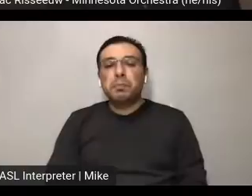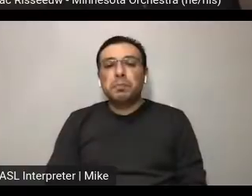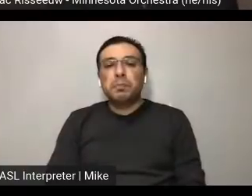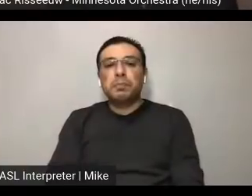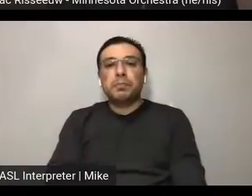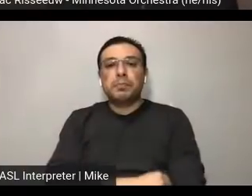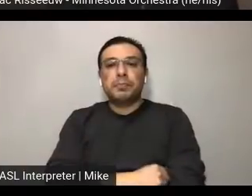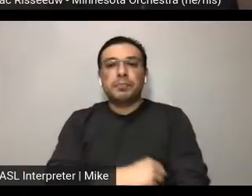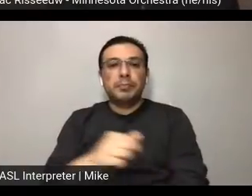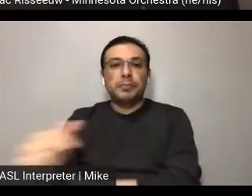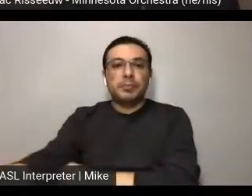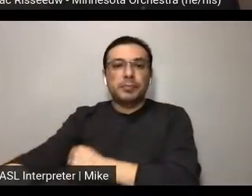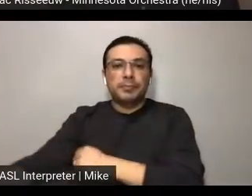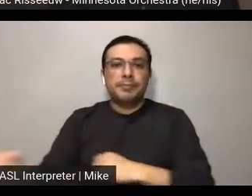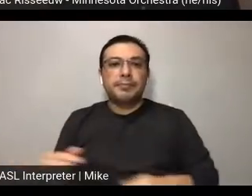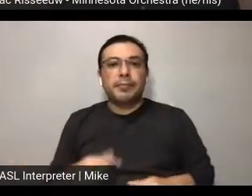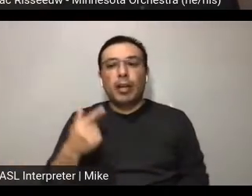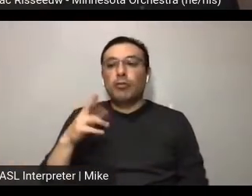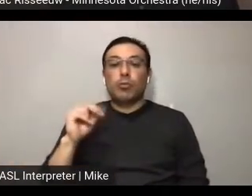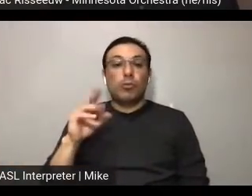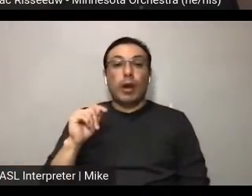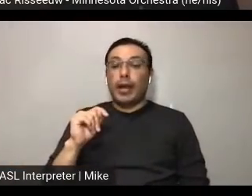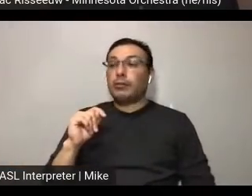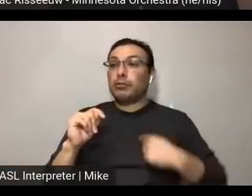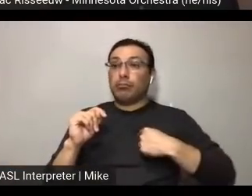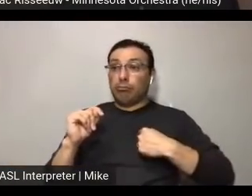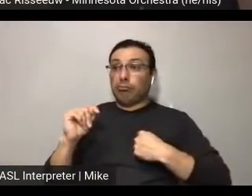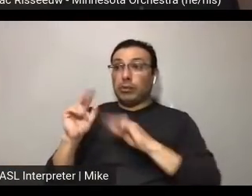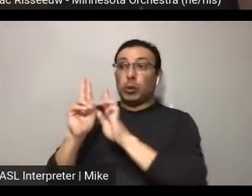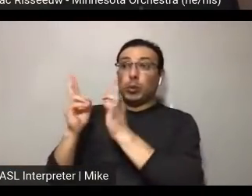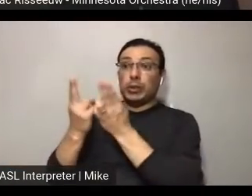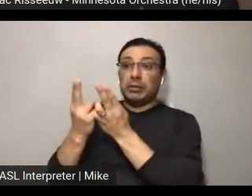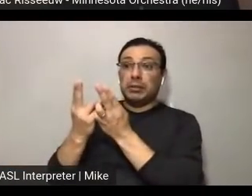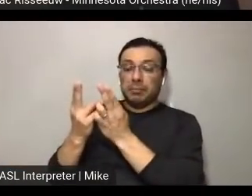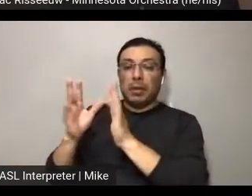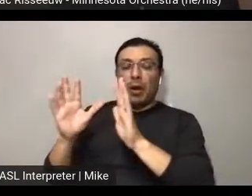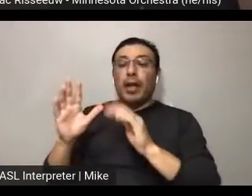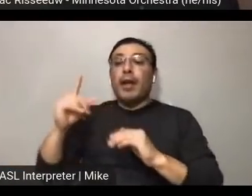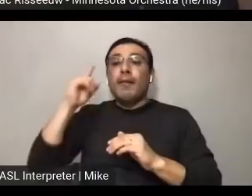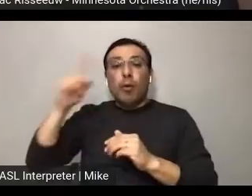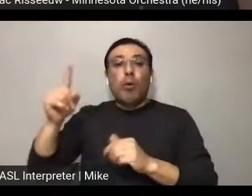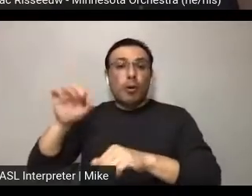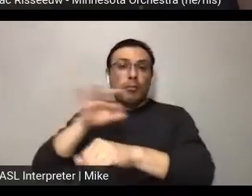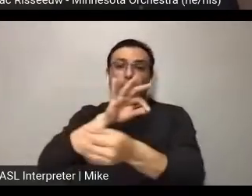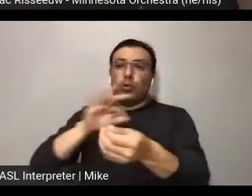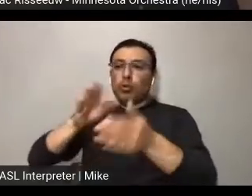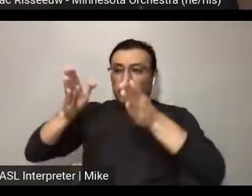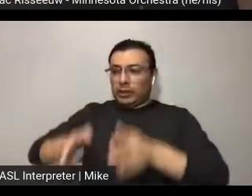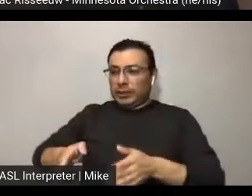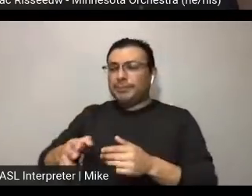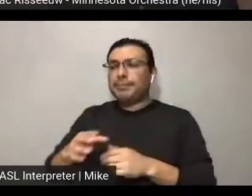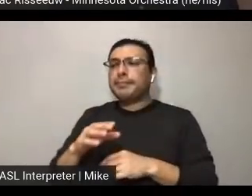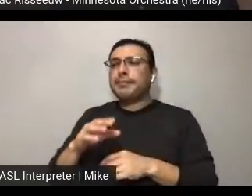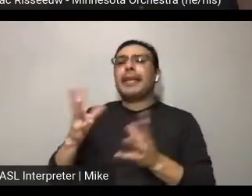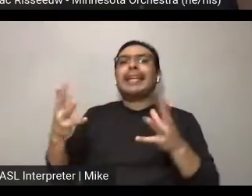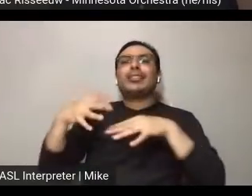And if you'd like, Erik, I can field the union question. Great. GRANT MEACHUM: For those in the orchestra world, we work with an integrated media agreement. This is separate